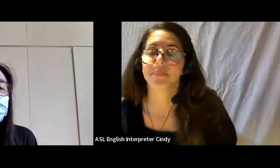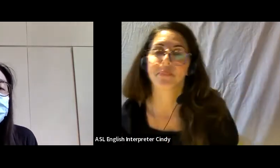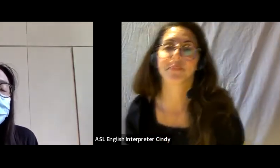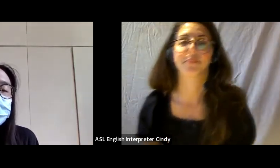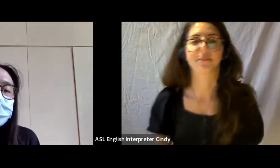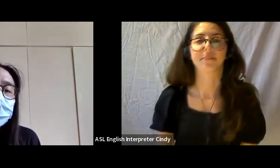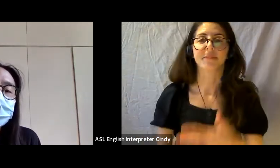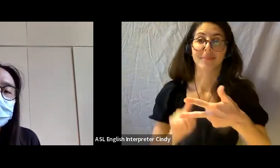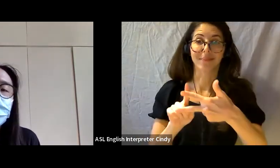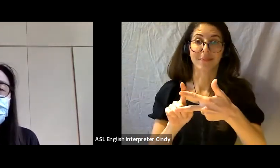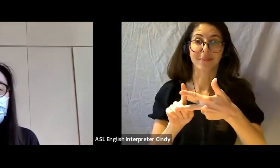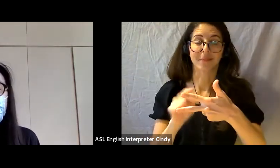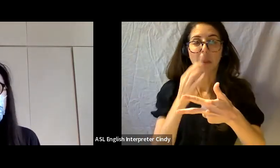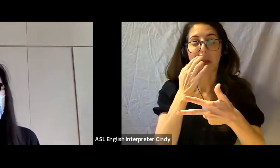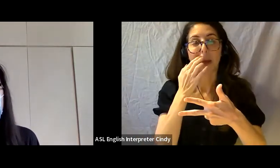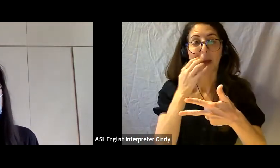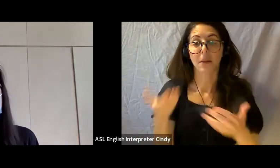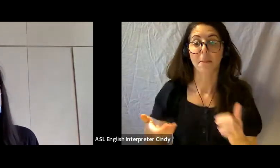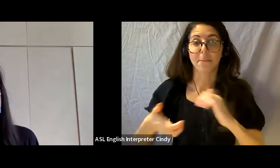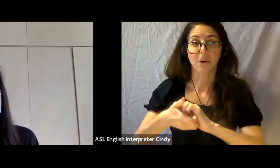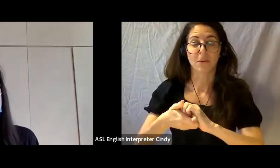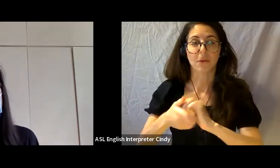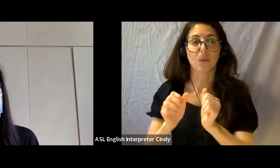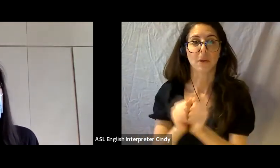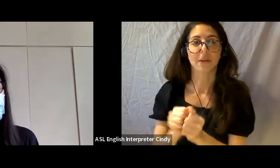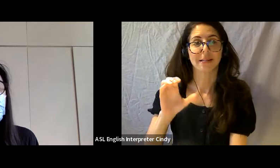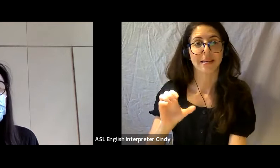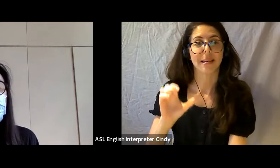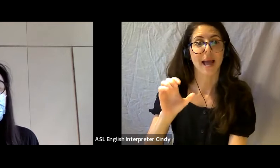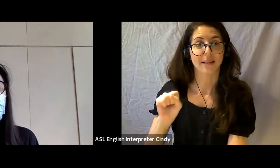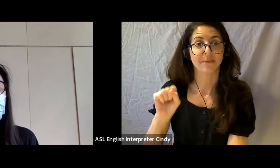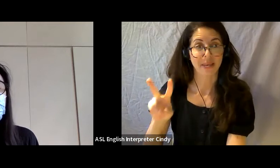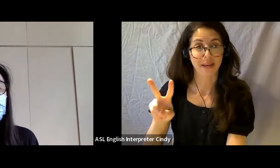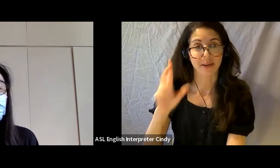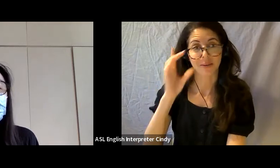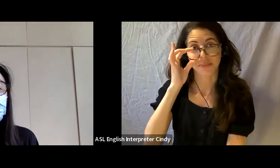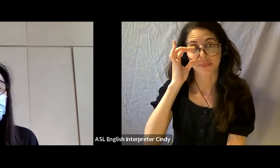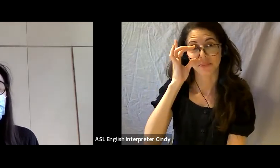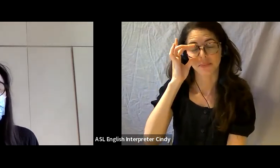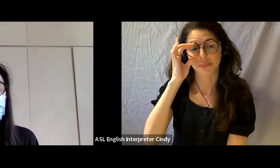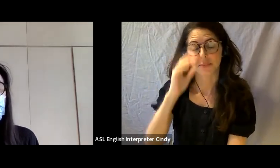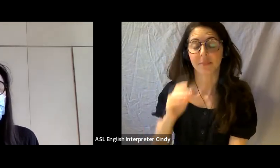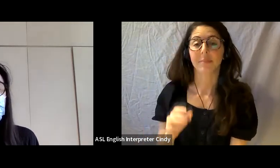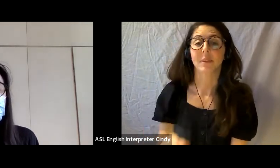this was a show in partnership with CSV And it was curated by Jaene Castrillon